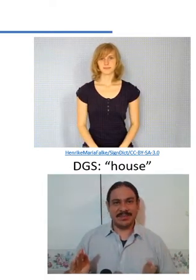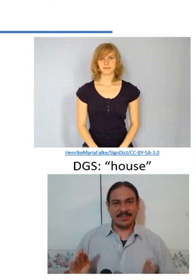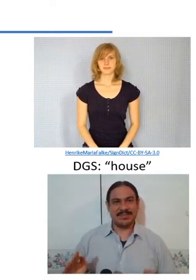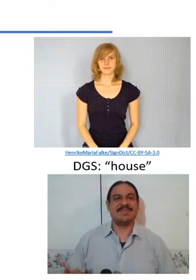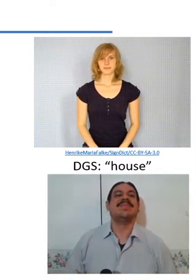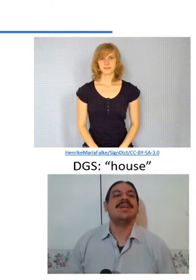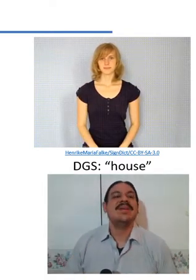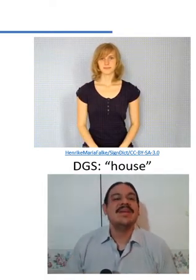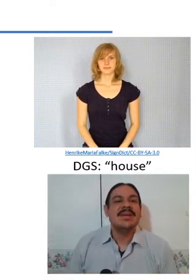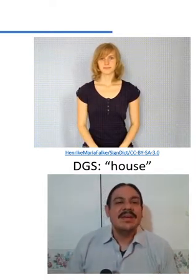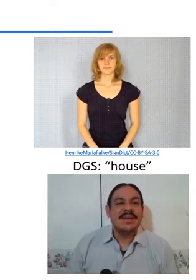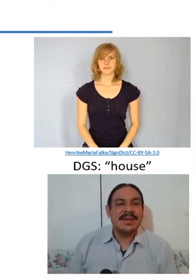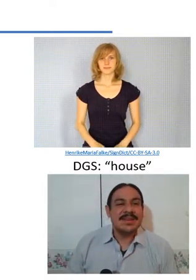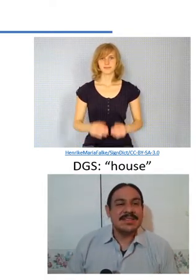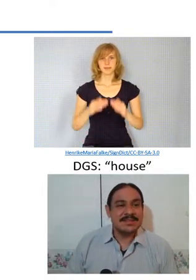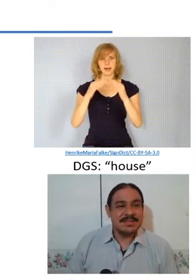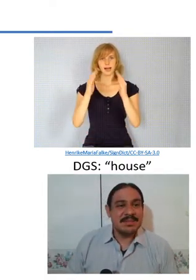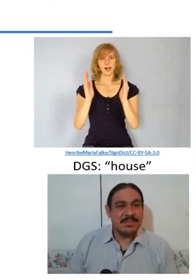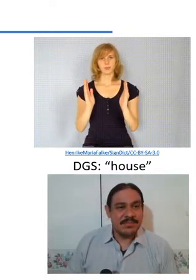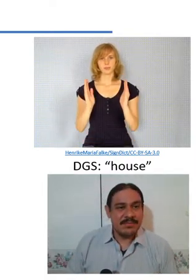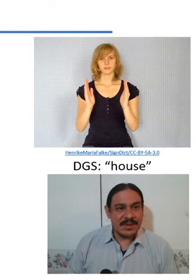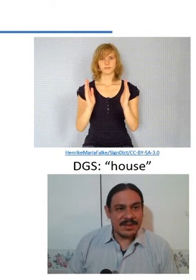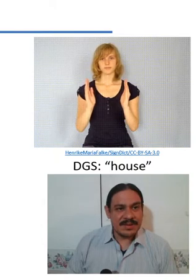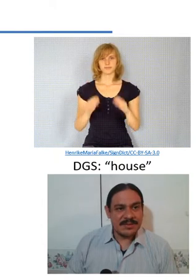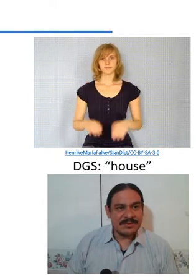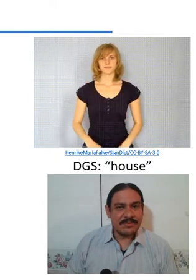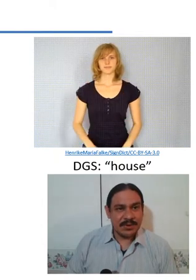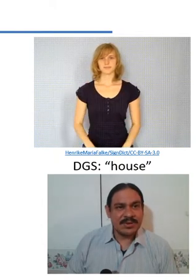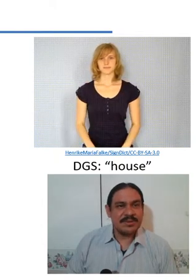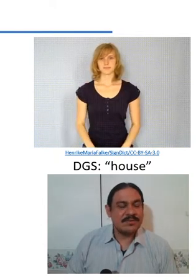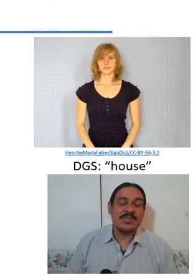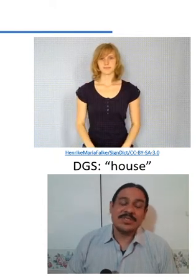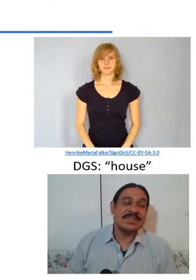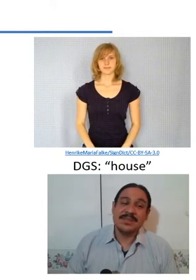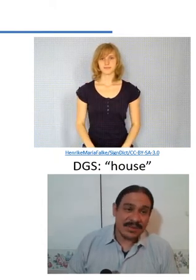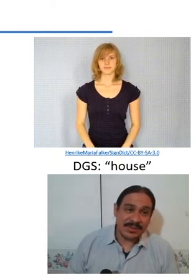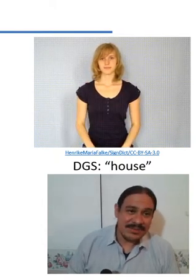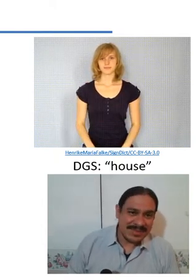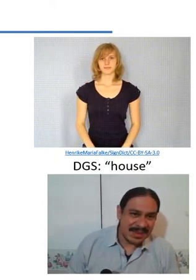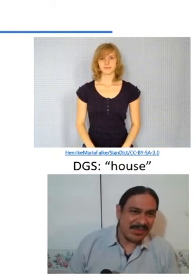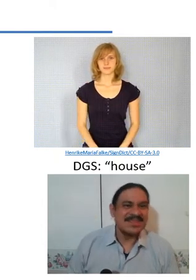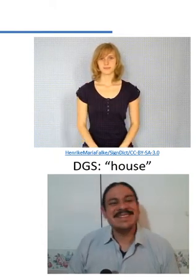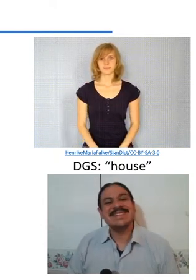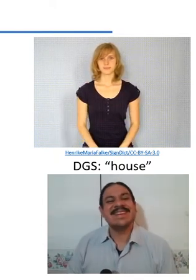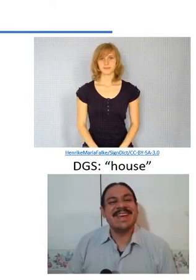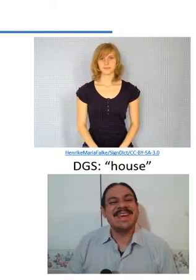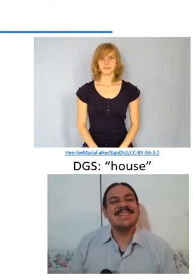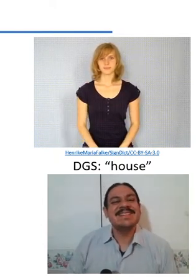we have the motion of the hands which go uh apologies from